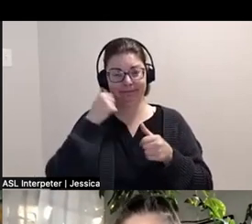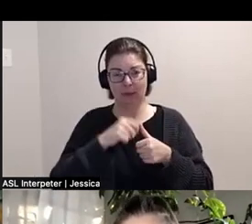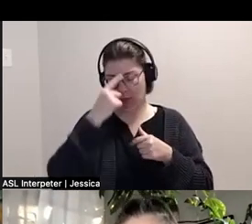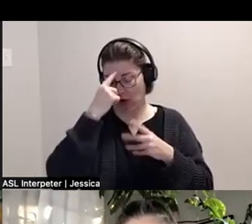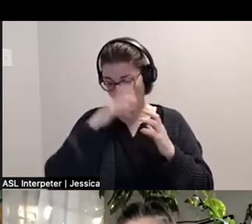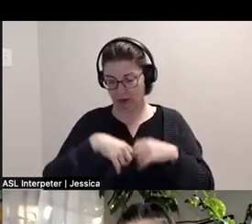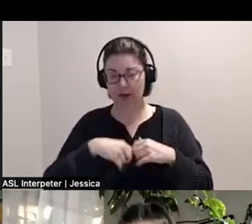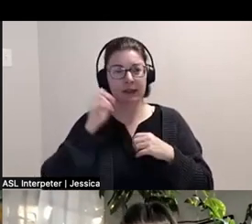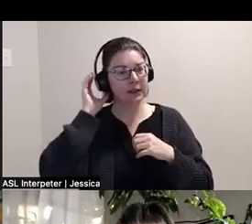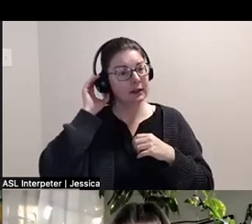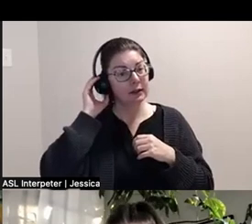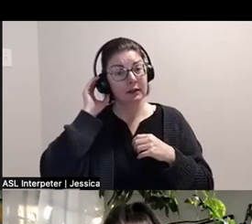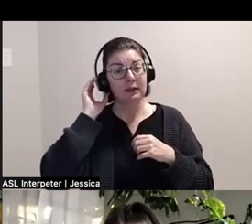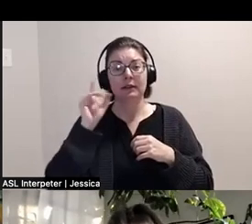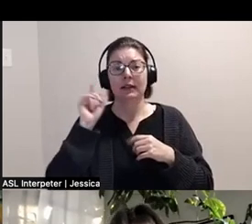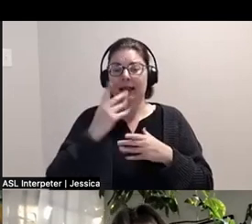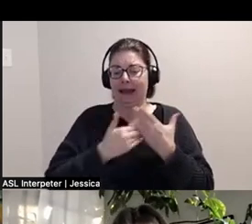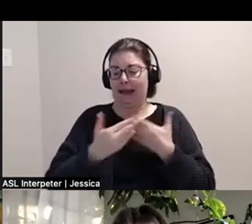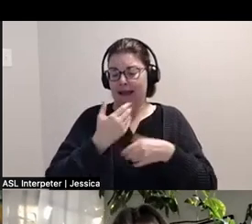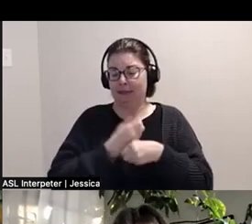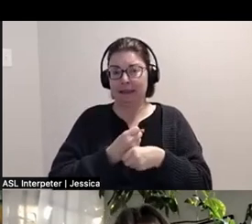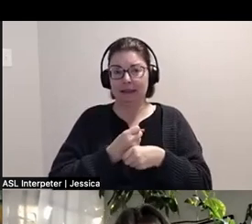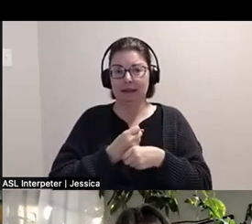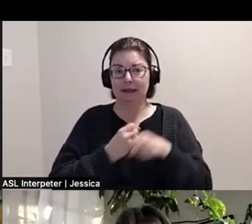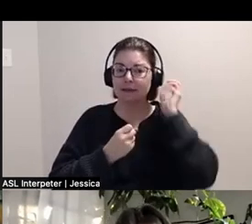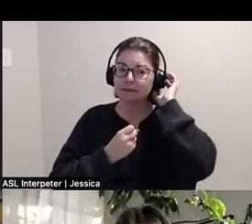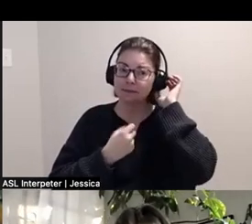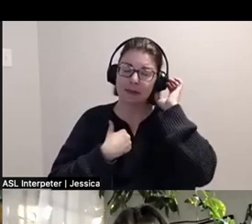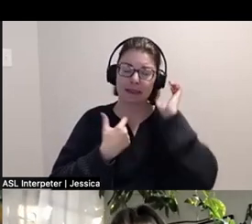is behind me. And it's handmade and, I did it by hand and took a year.